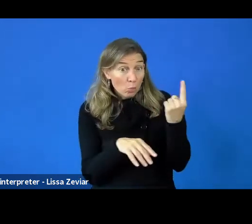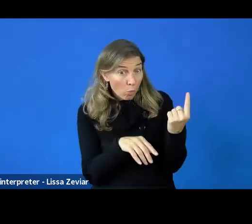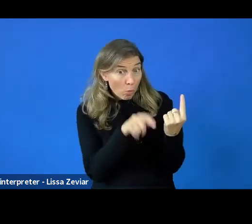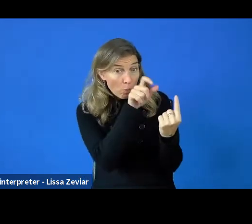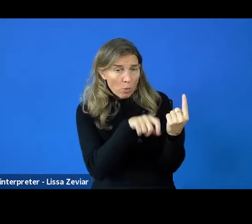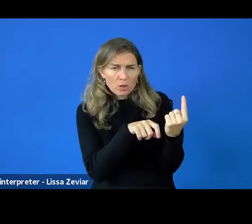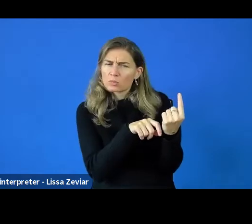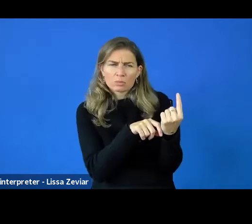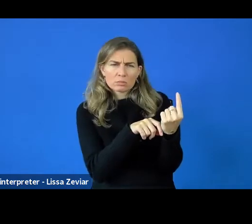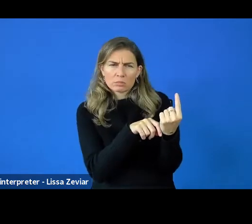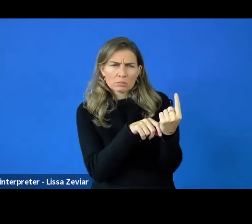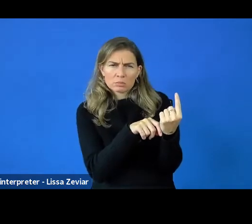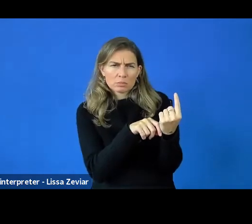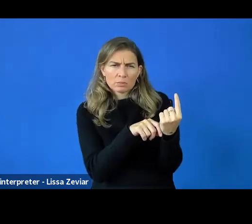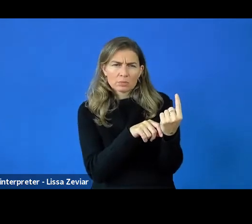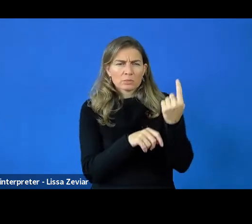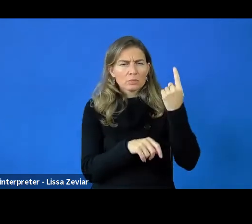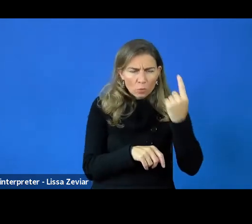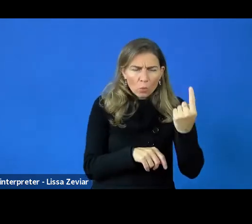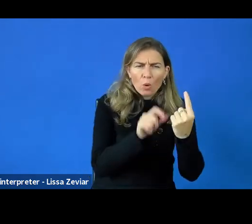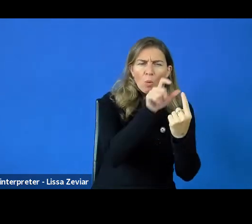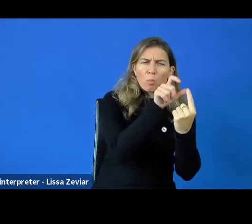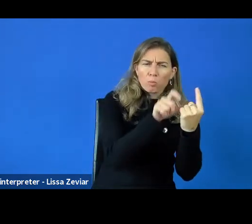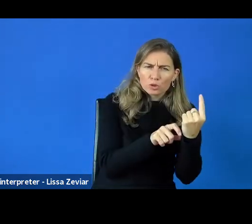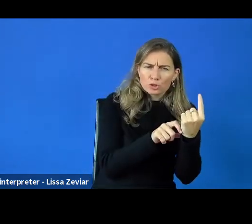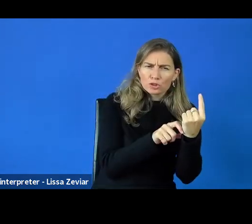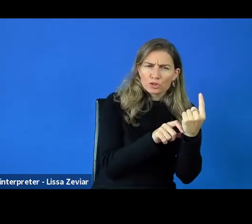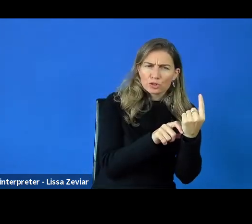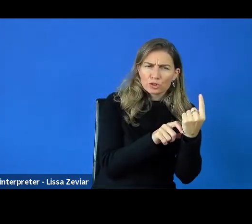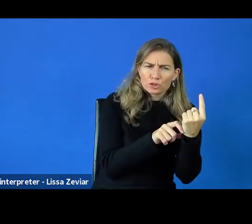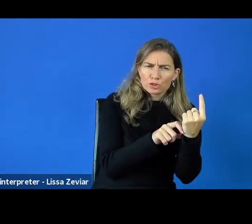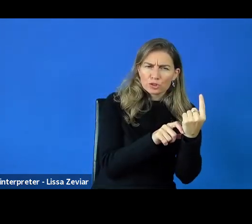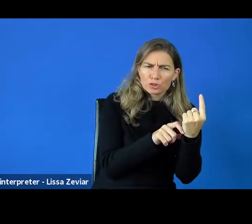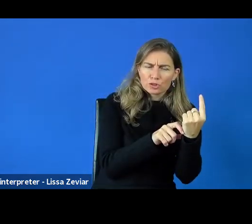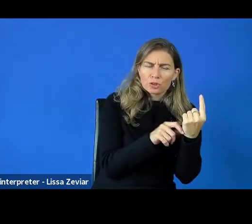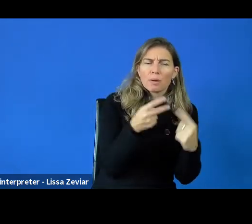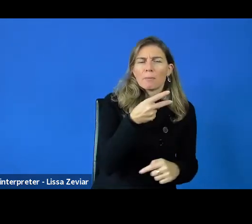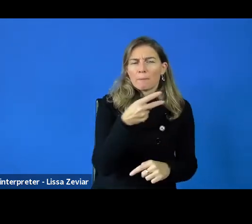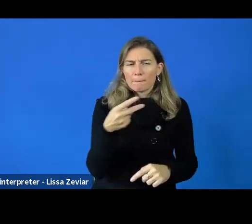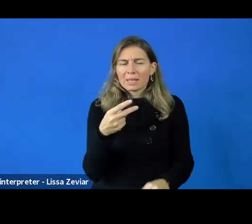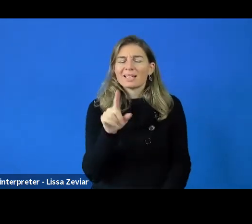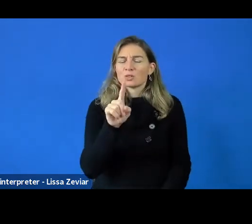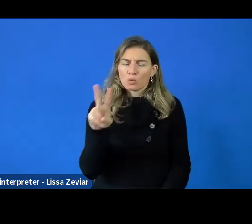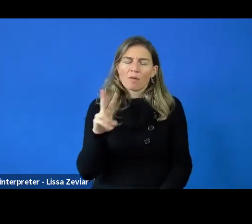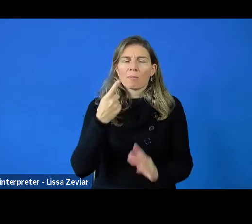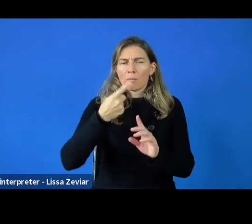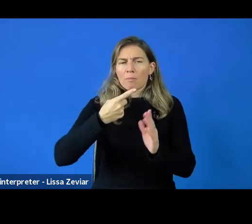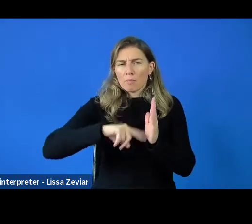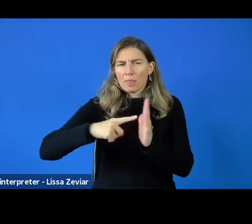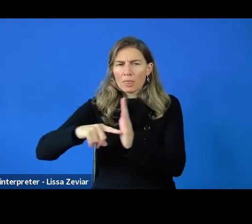One person means you would have 12 months. But this person can become 3 people.